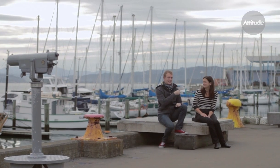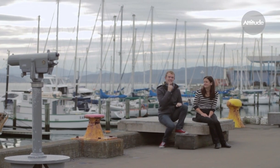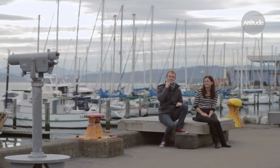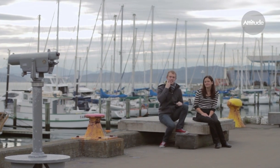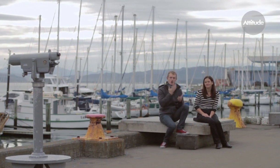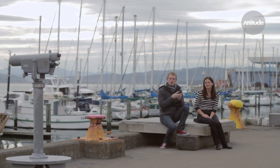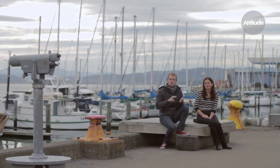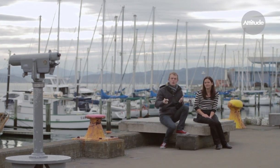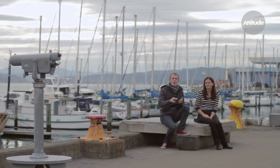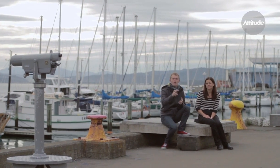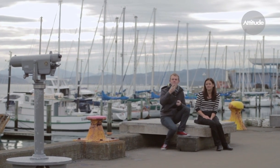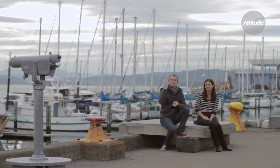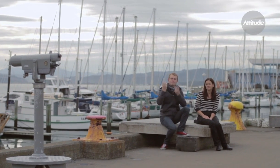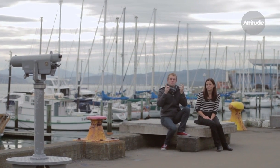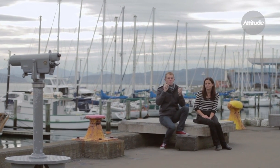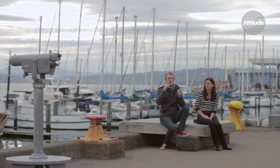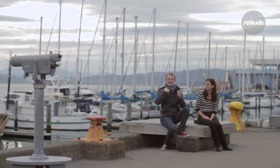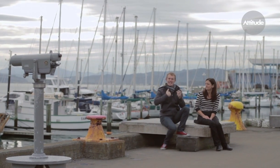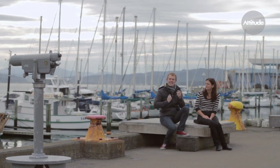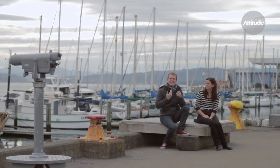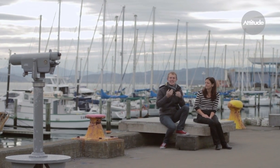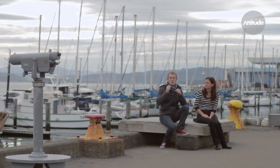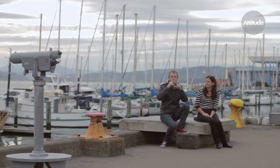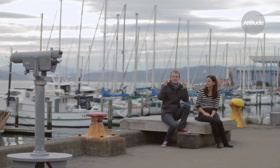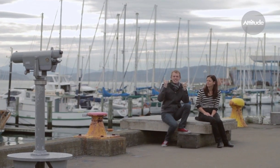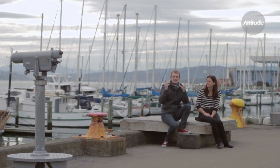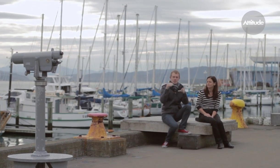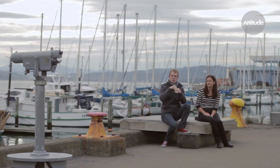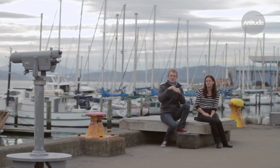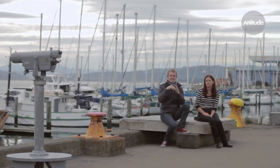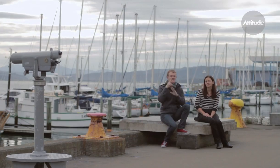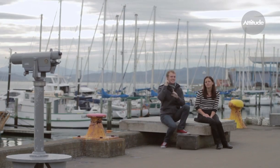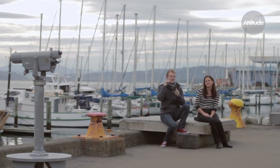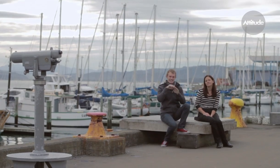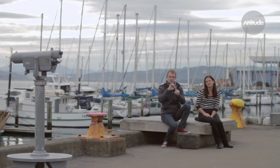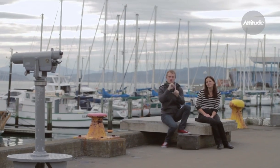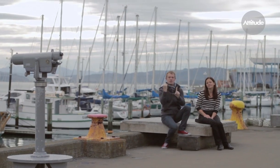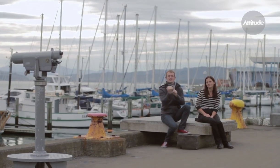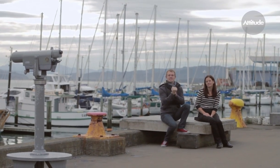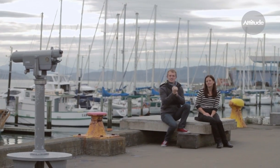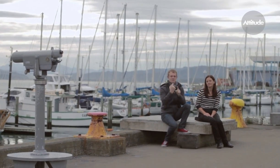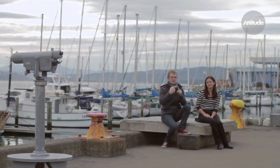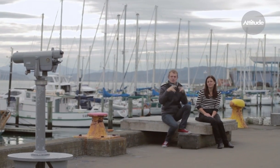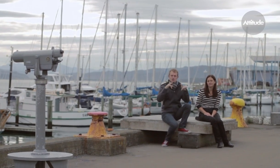Tanya and I will explore what deaf people need to be included in our society.